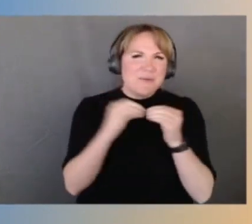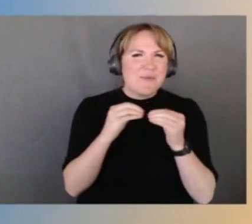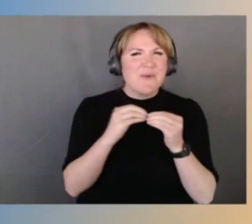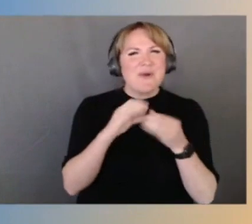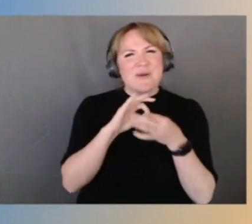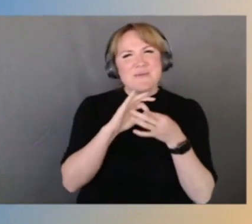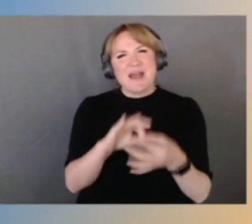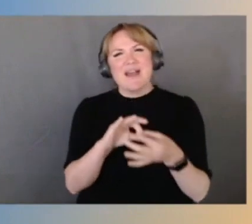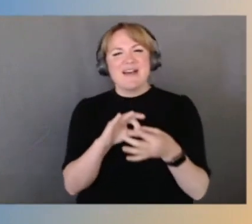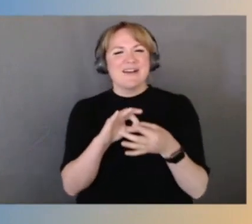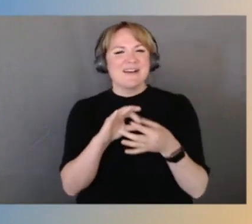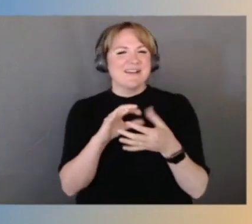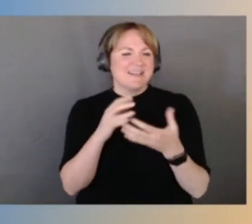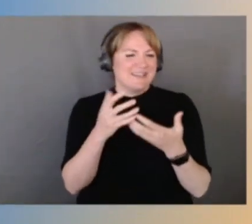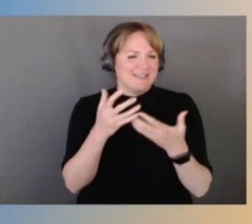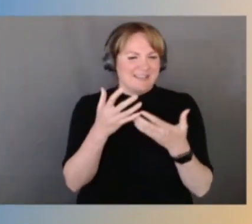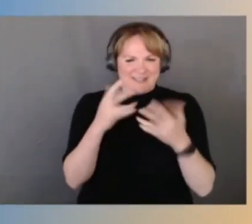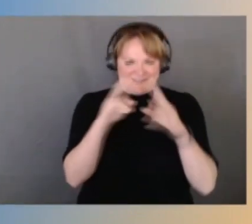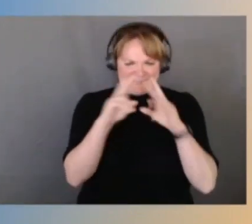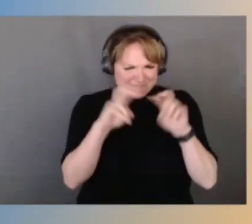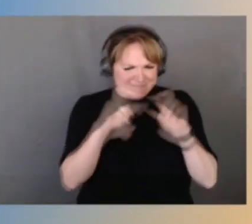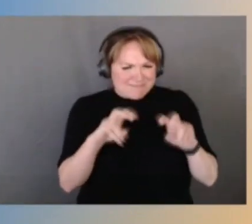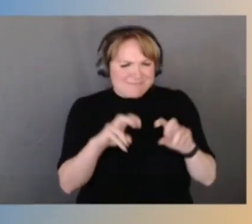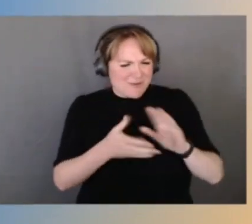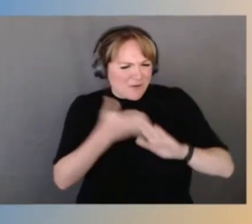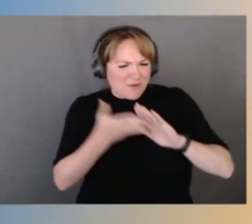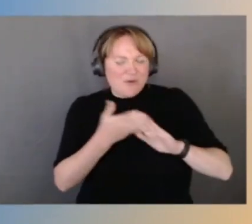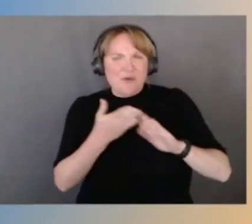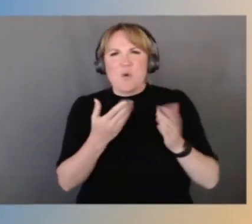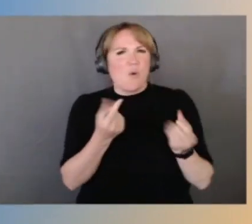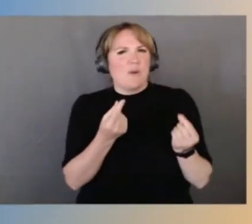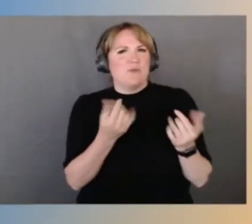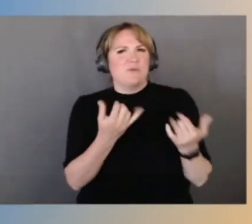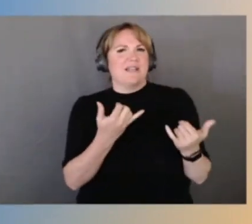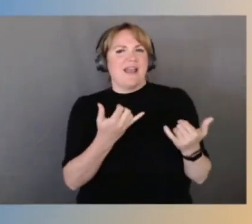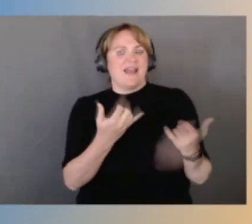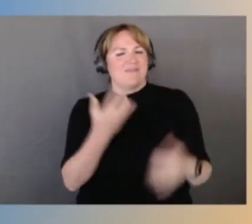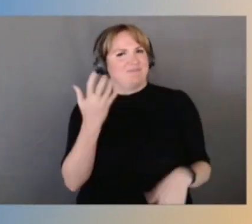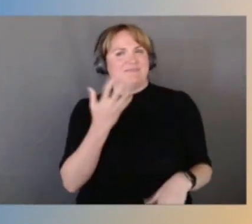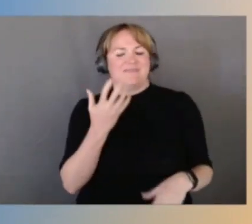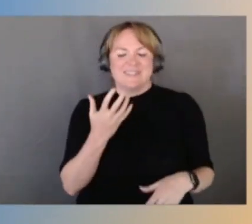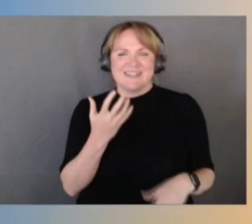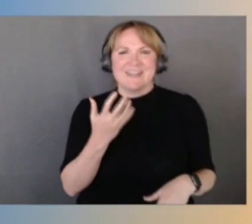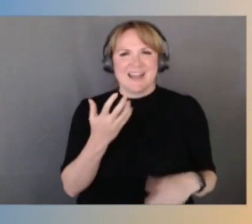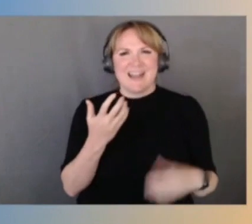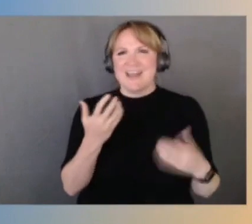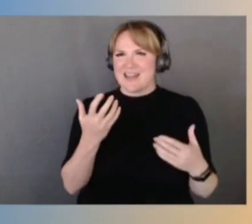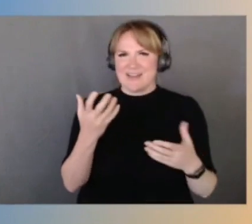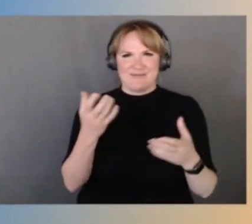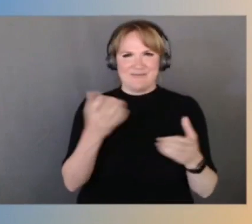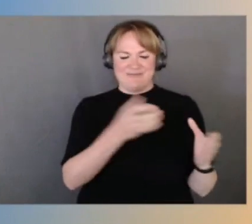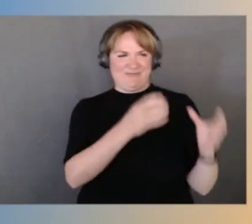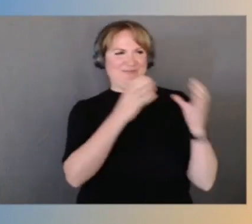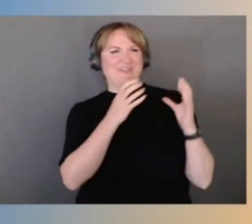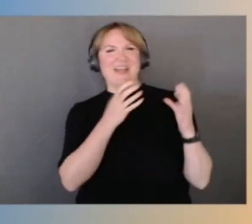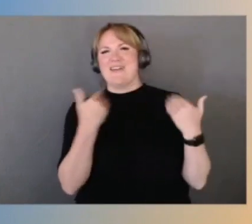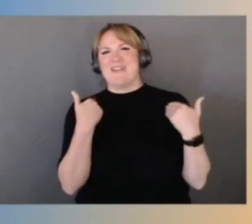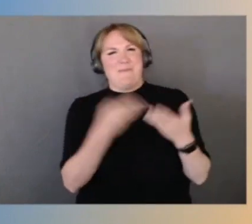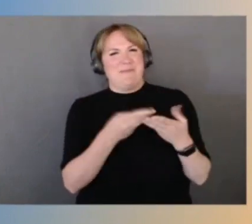and the inner workings of what we do today that I think I've got a lot of great material to make my blog posts going forward even more detailed